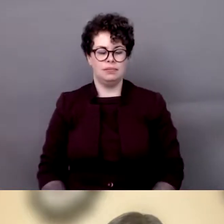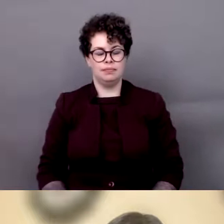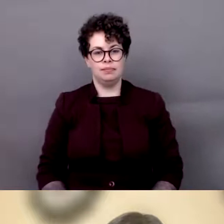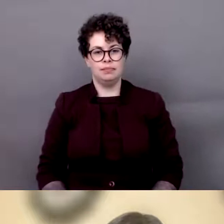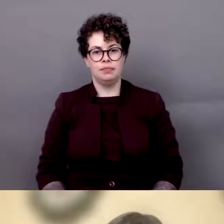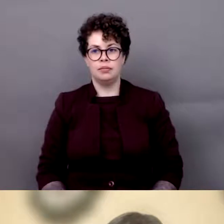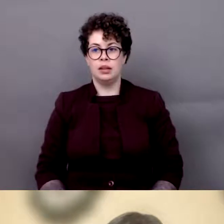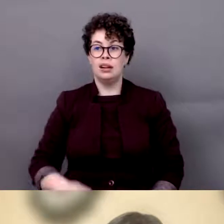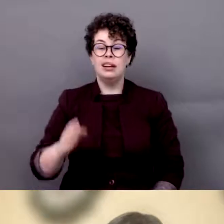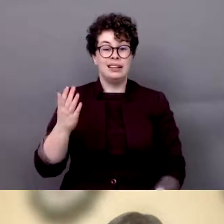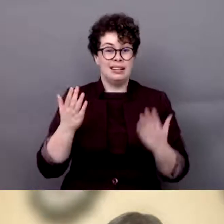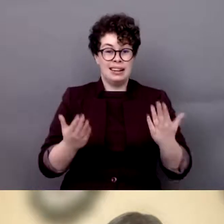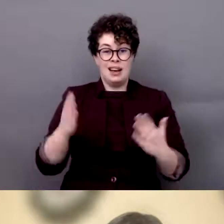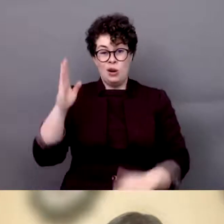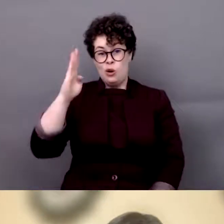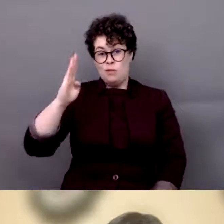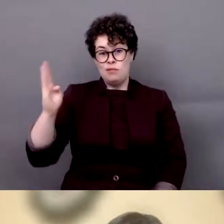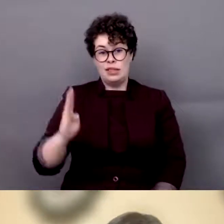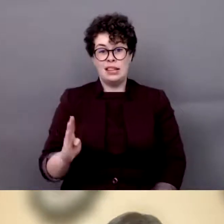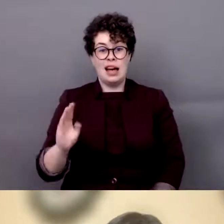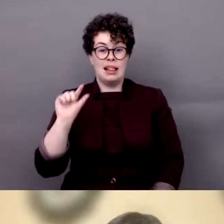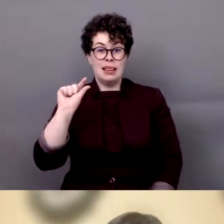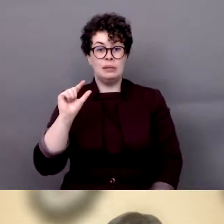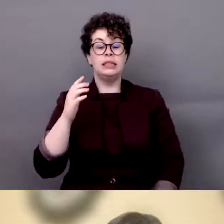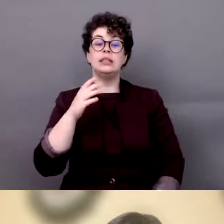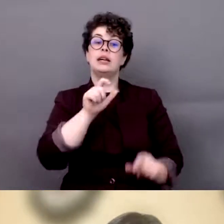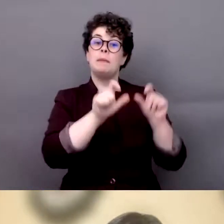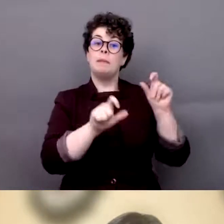Brazil is this notion that persons with disabilities are very difficult to